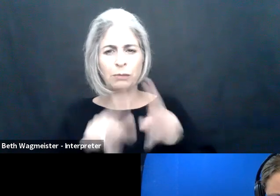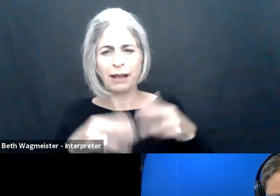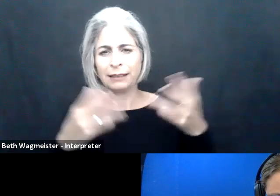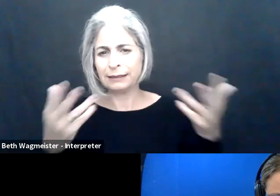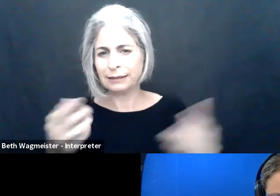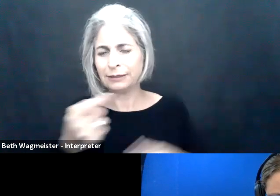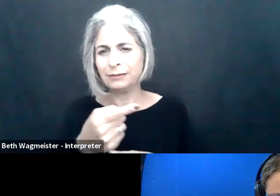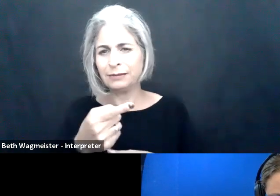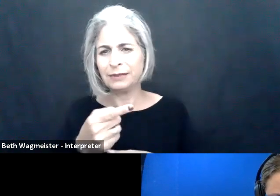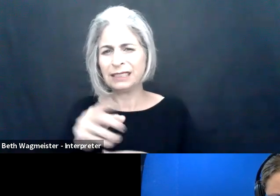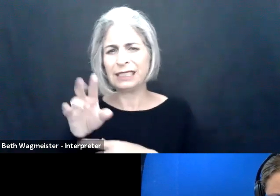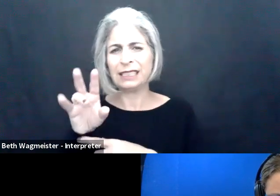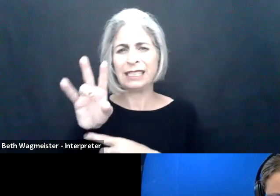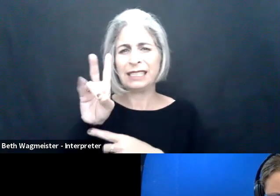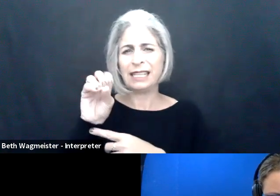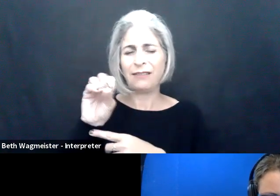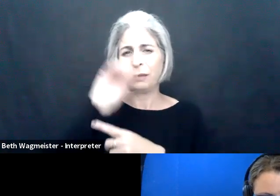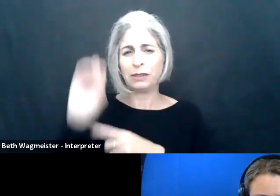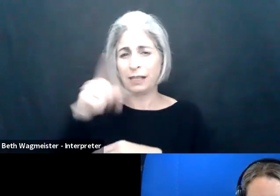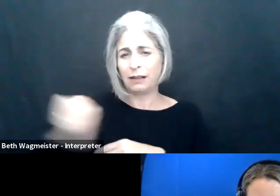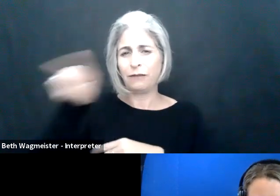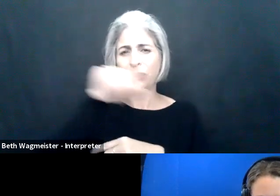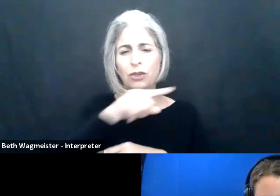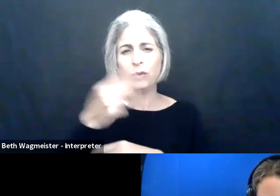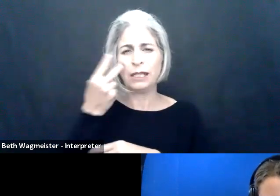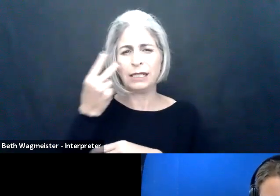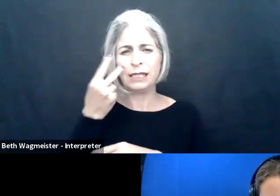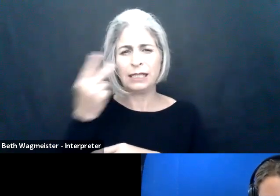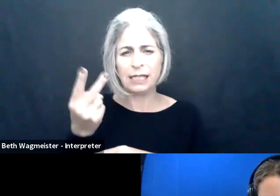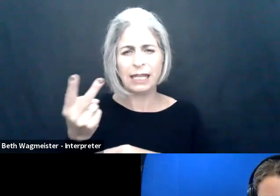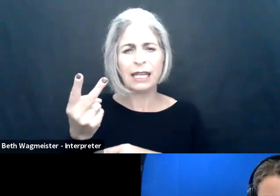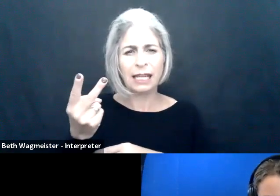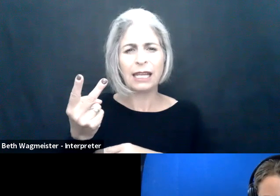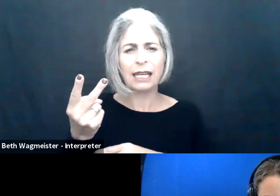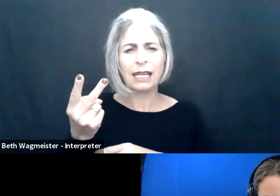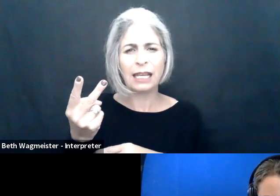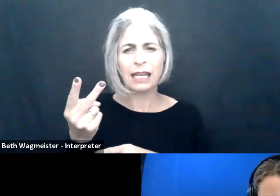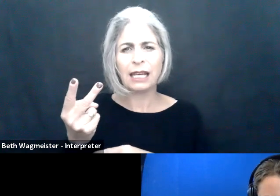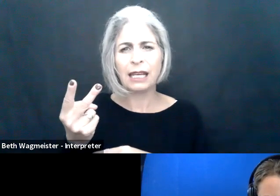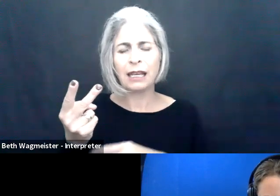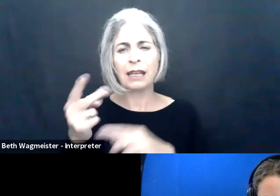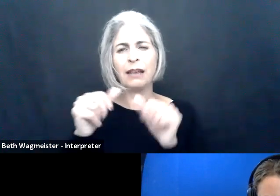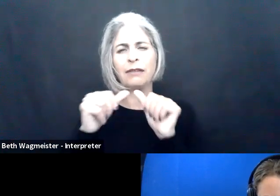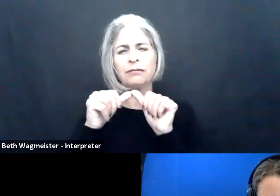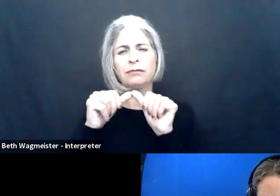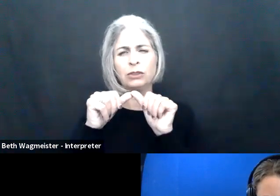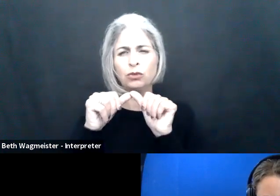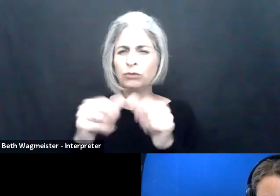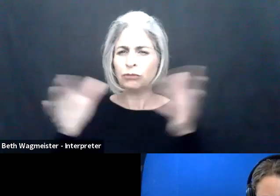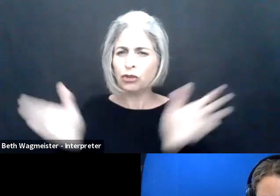with disabilities. And the massive response that is extremely encouraging is that 70% of you